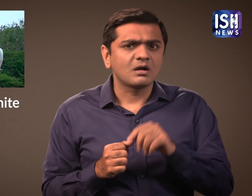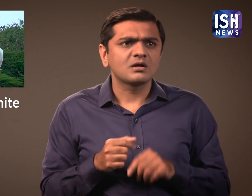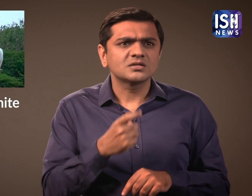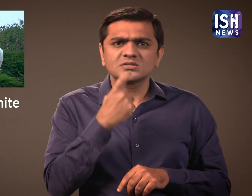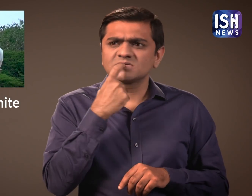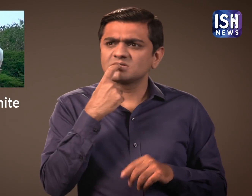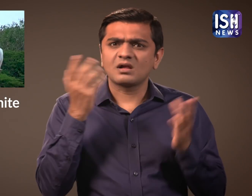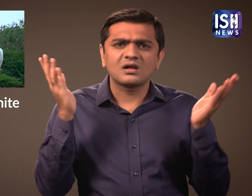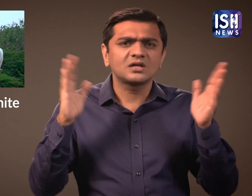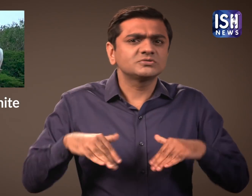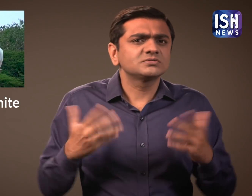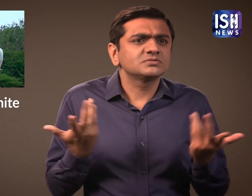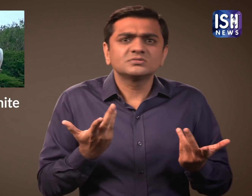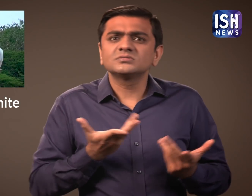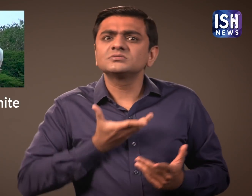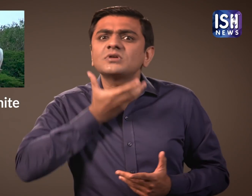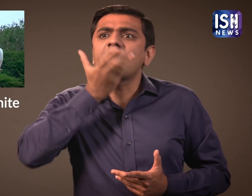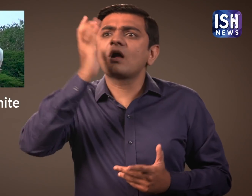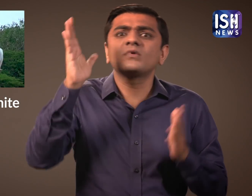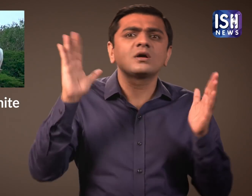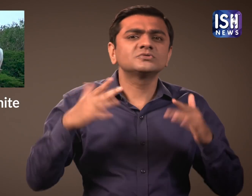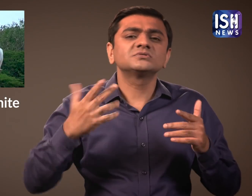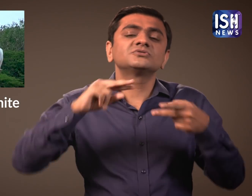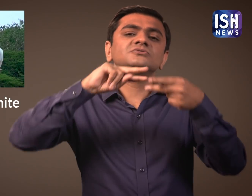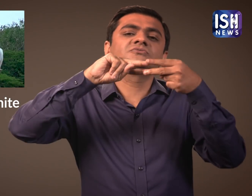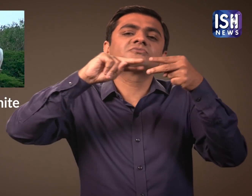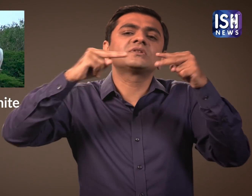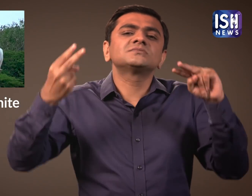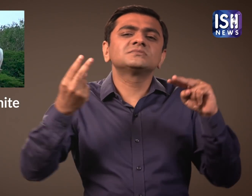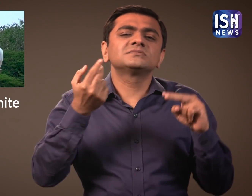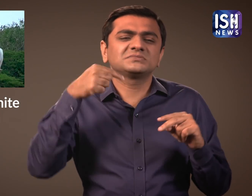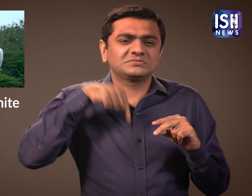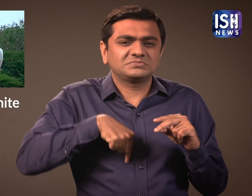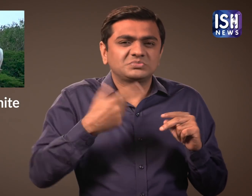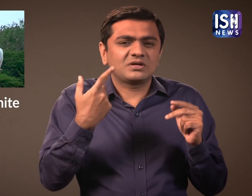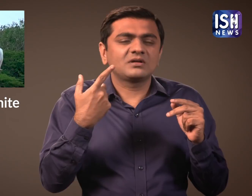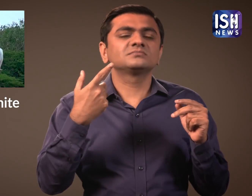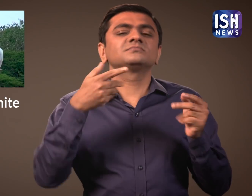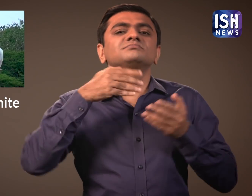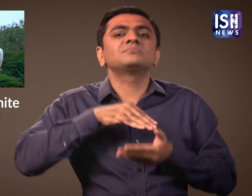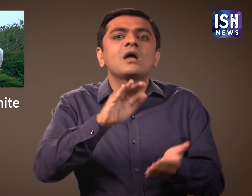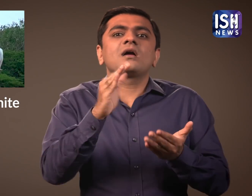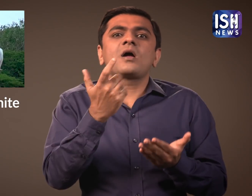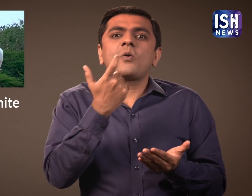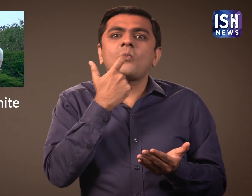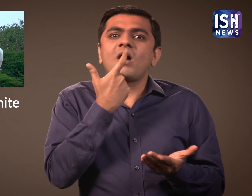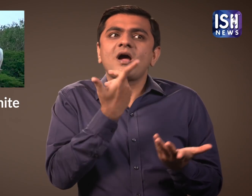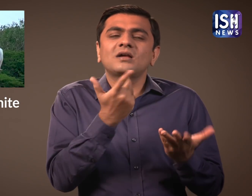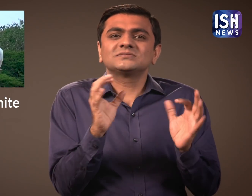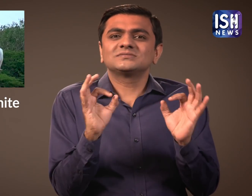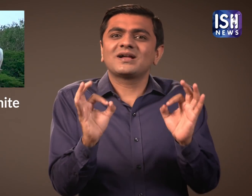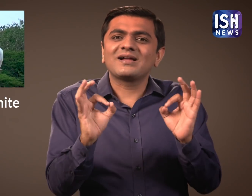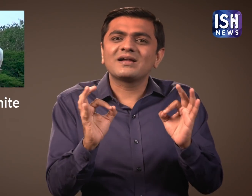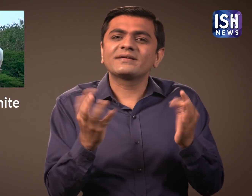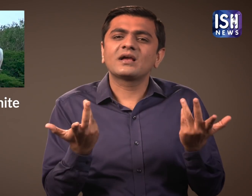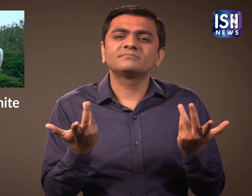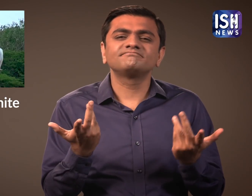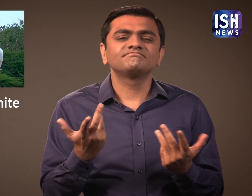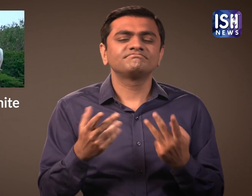They are born white because of a genetic condition.